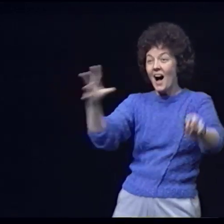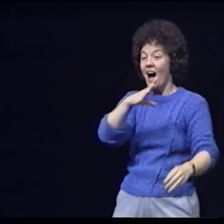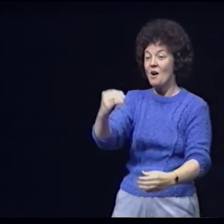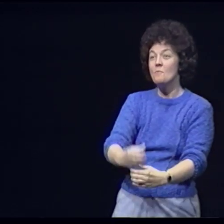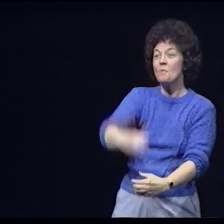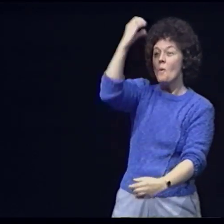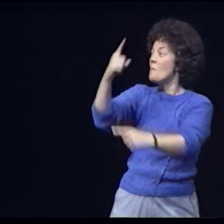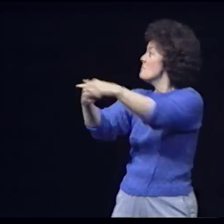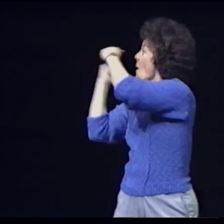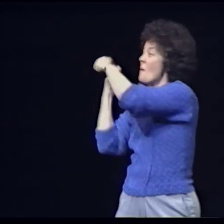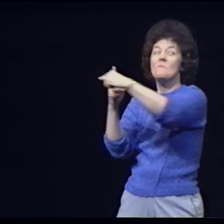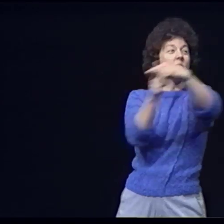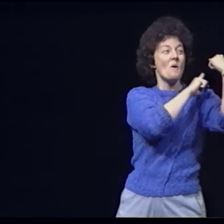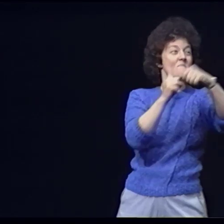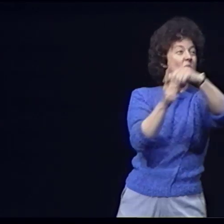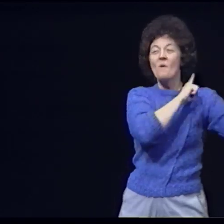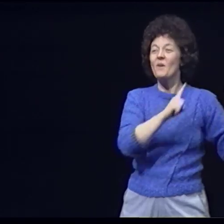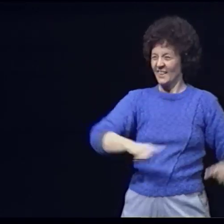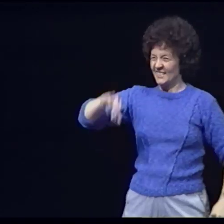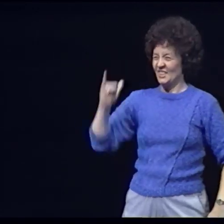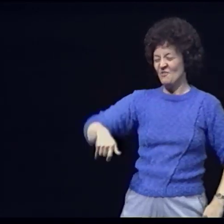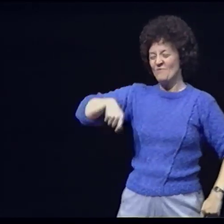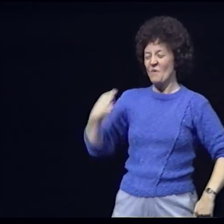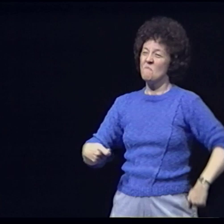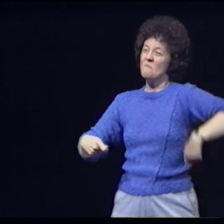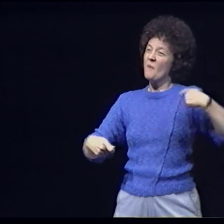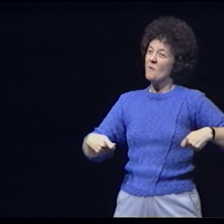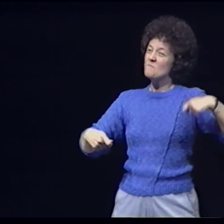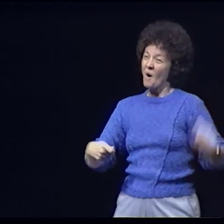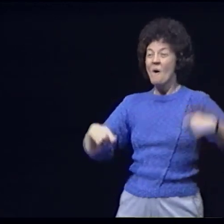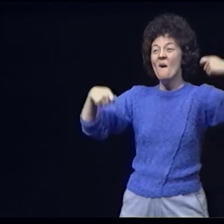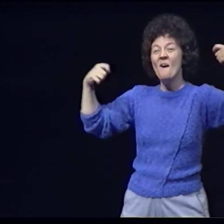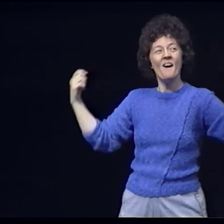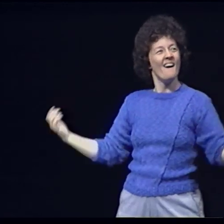And the occasional pole is the drum, boom boom